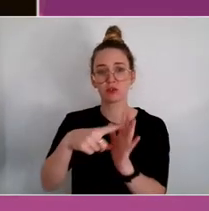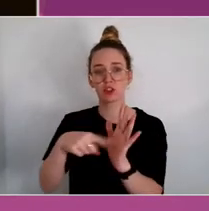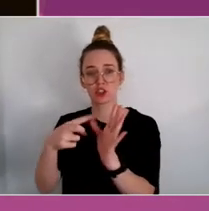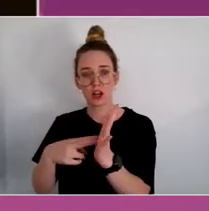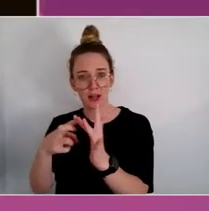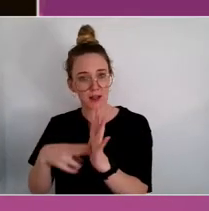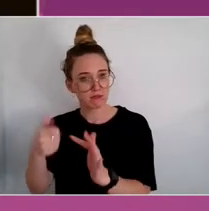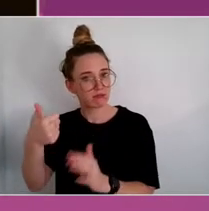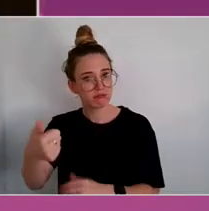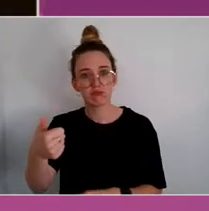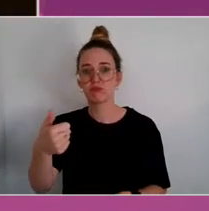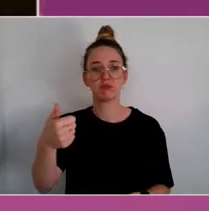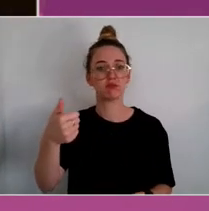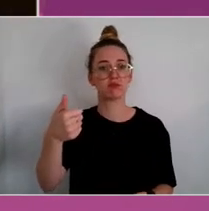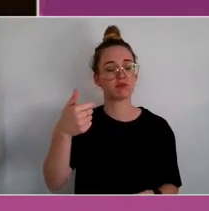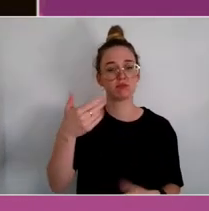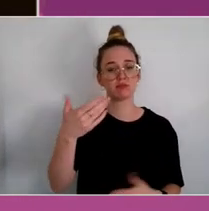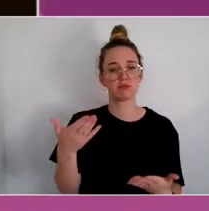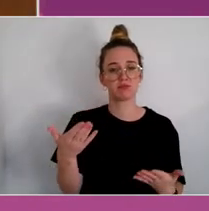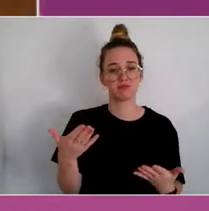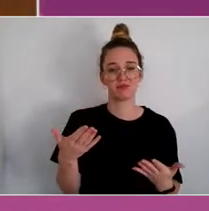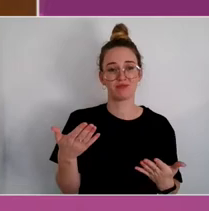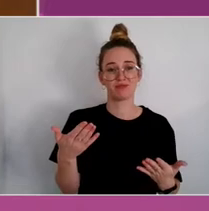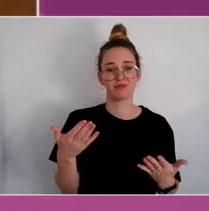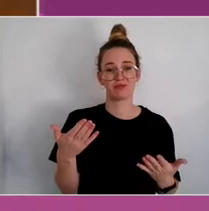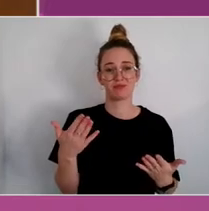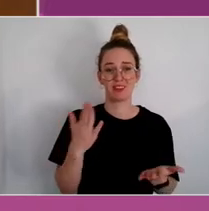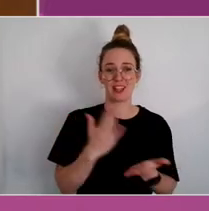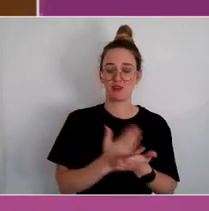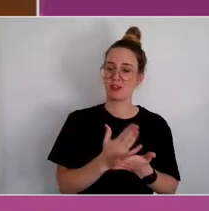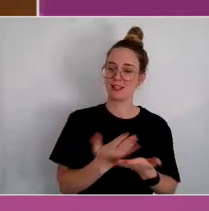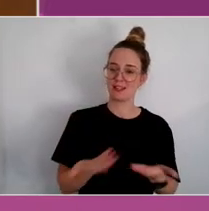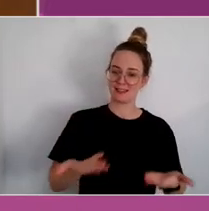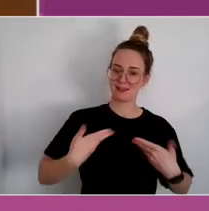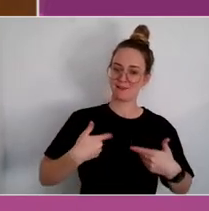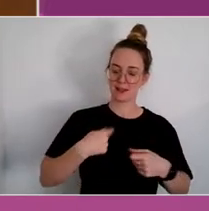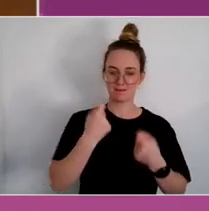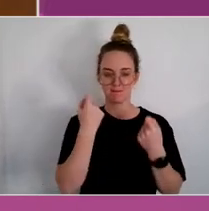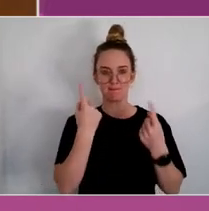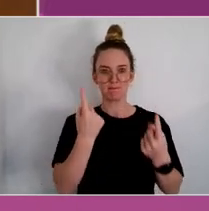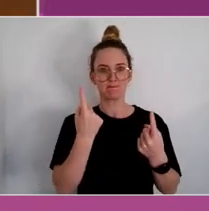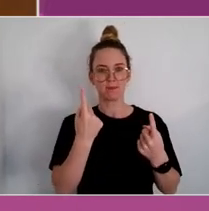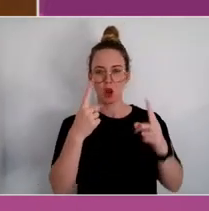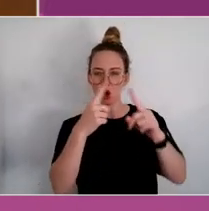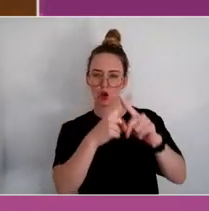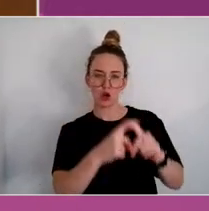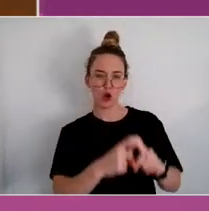know, it essentially enables us to understand complex internal processes.